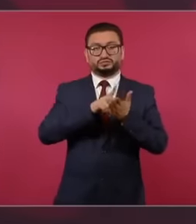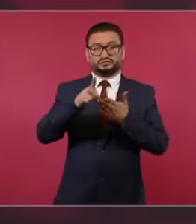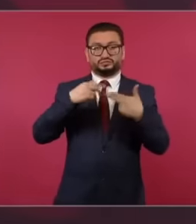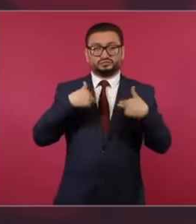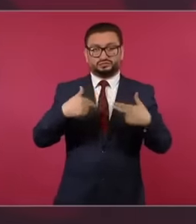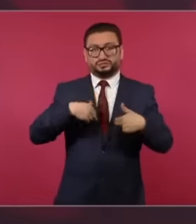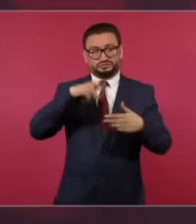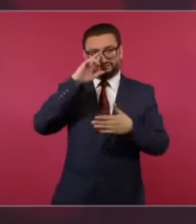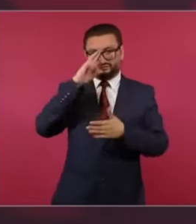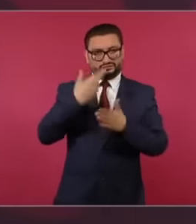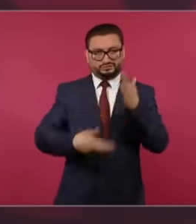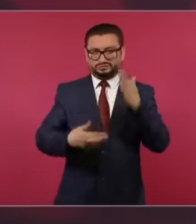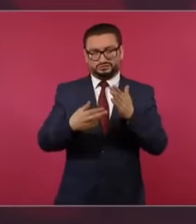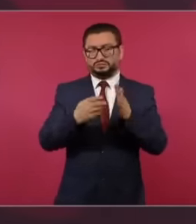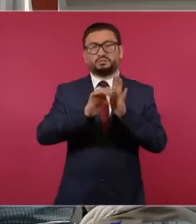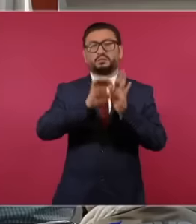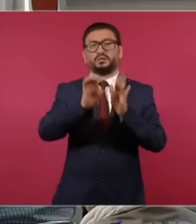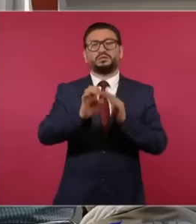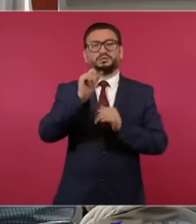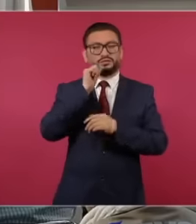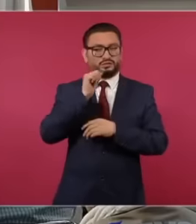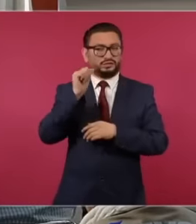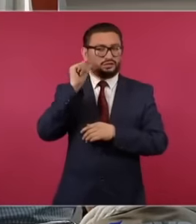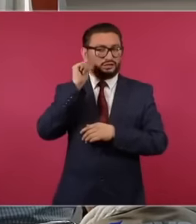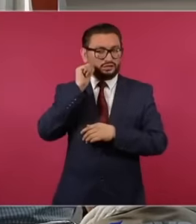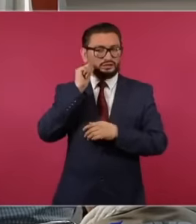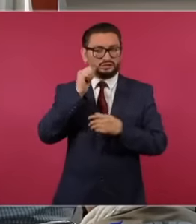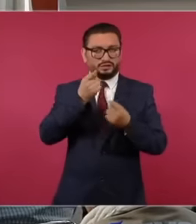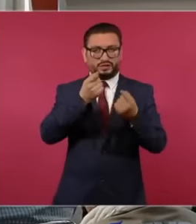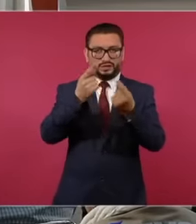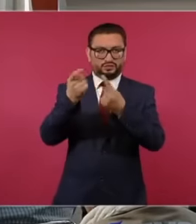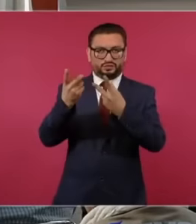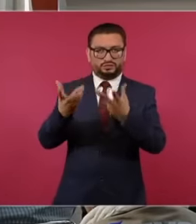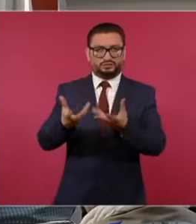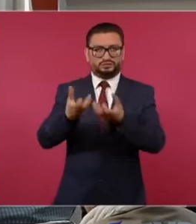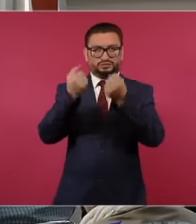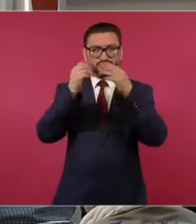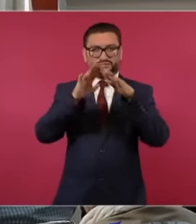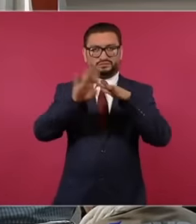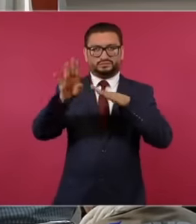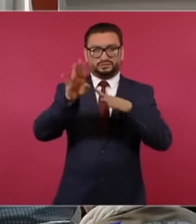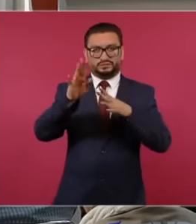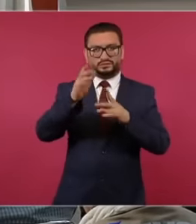for example, we freed some migrants kidnapped in the